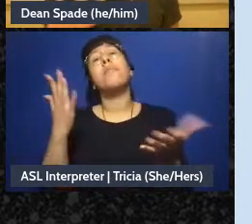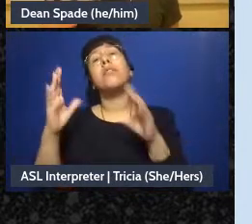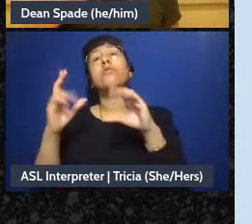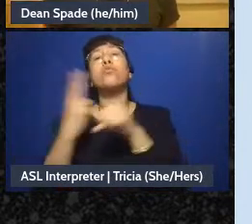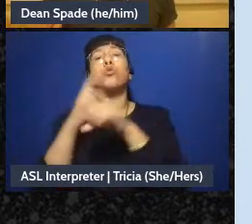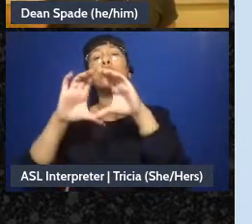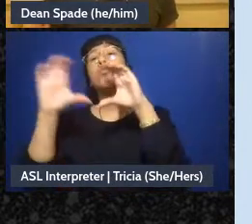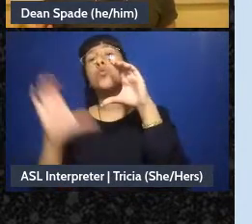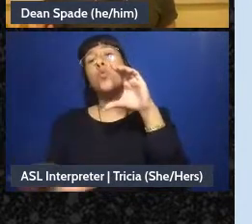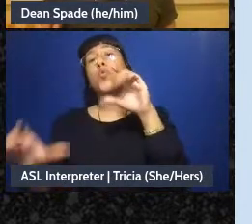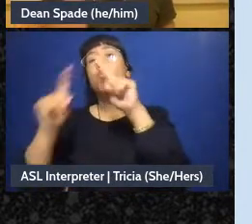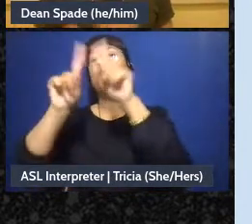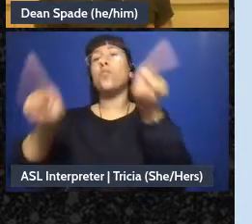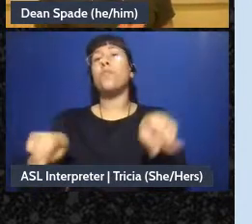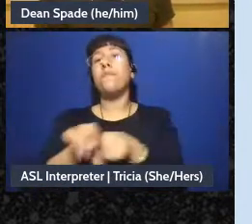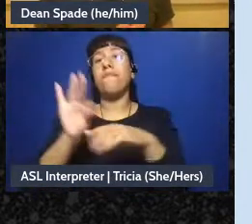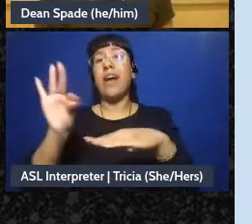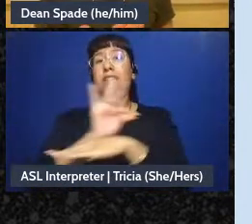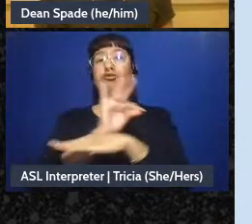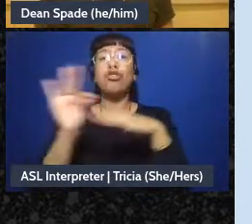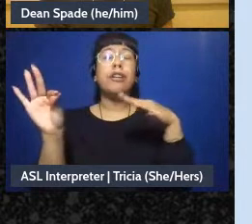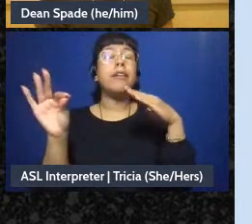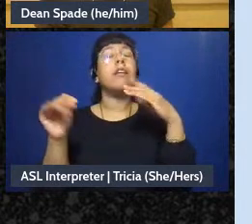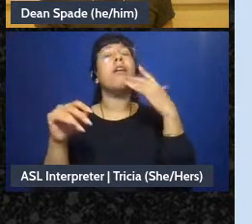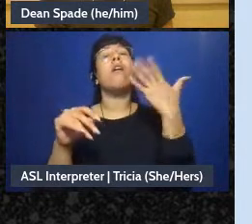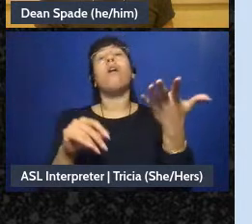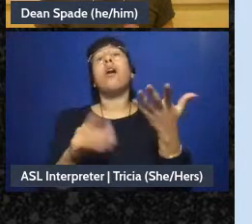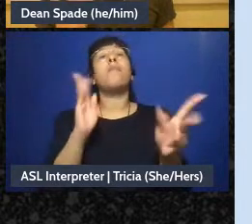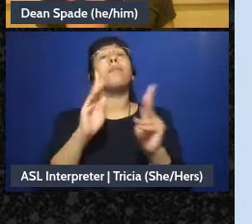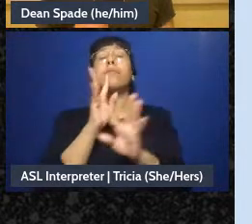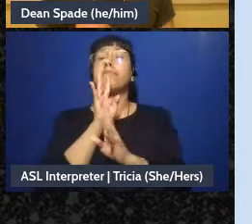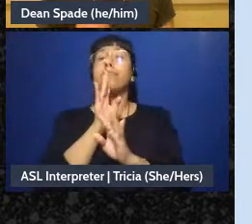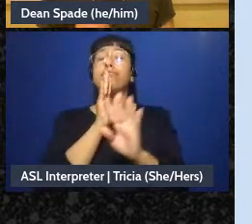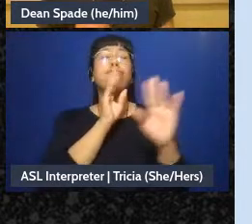when people are talking and you write down what they're saying sometimes they feel heard more